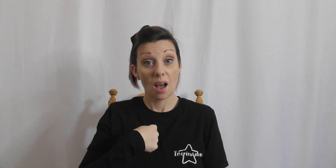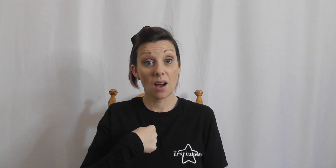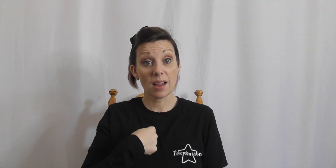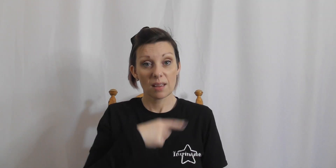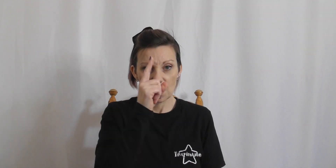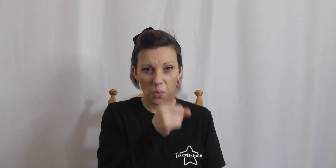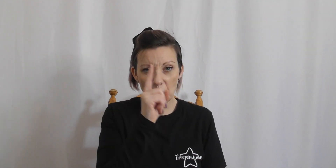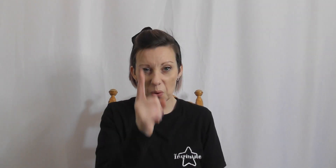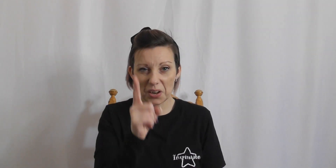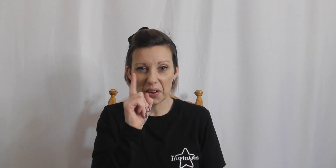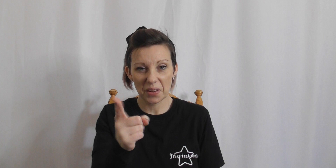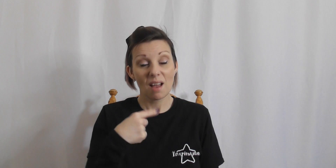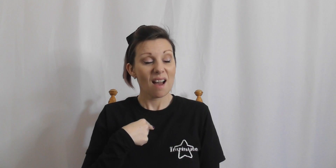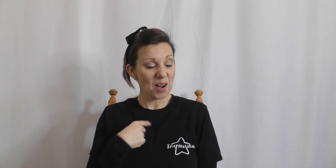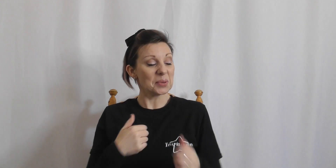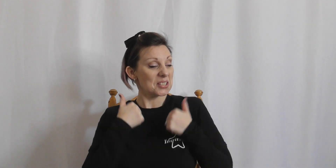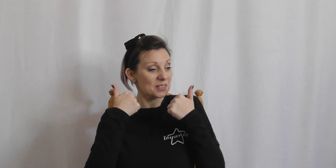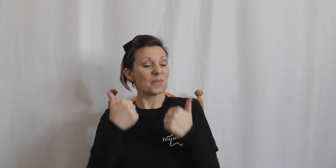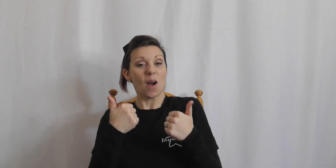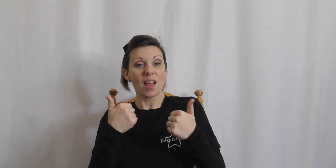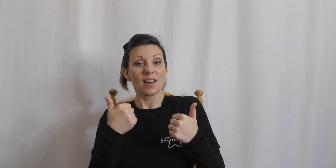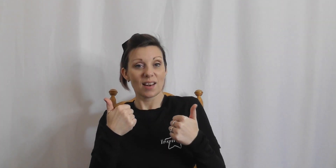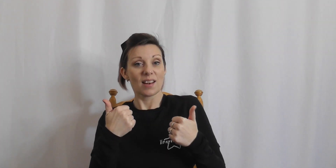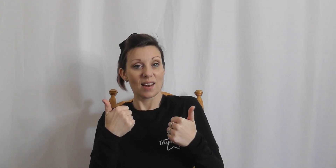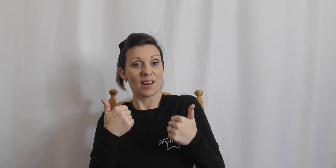I warn you i'll be just fine